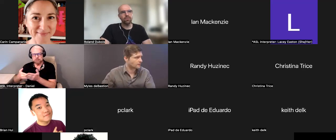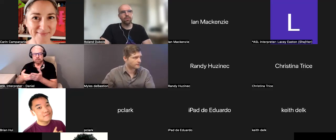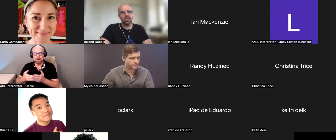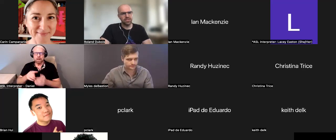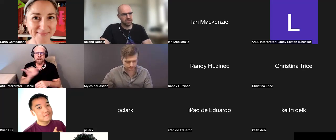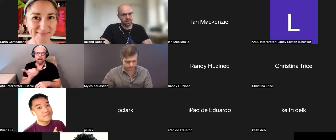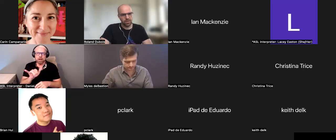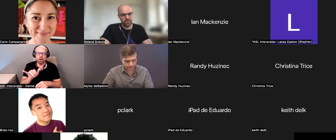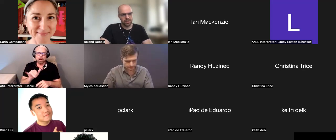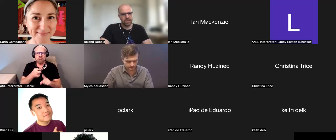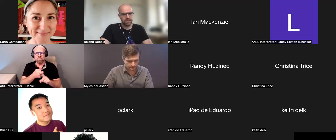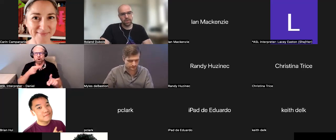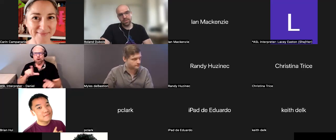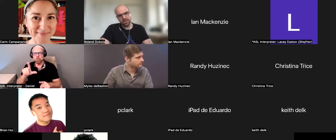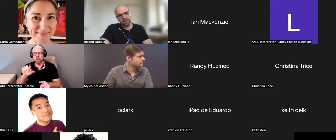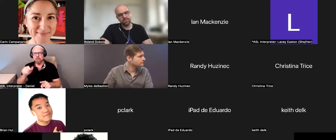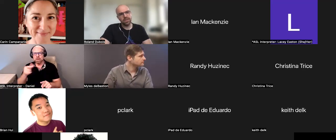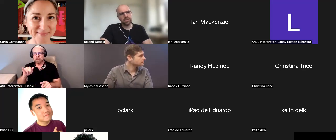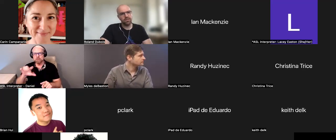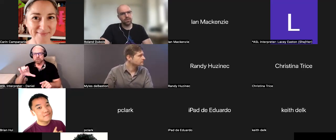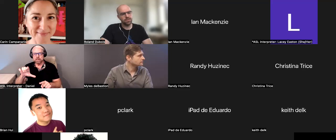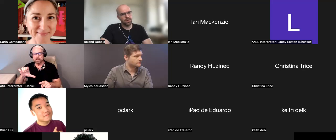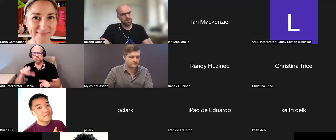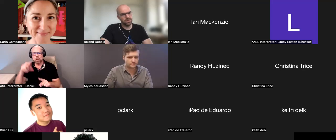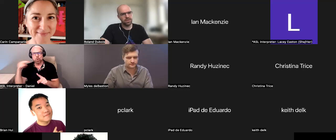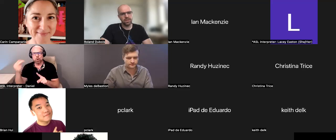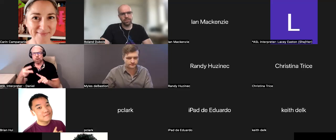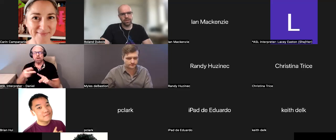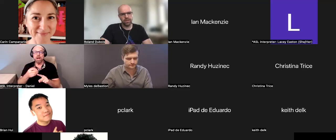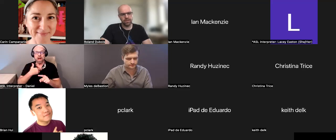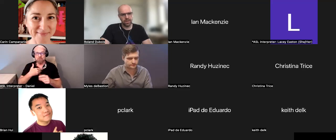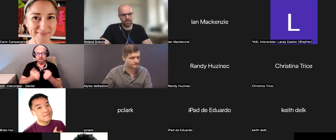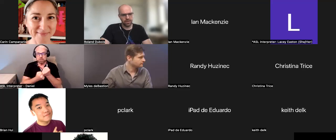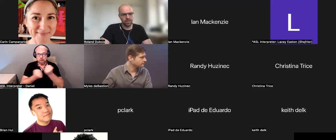From a logistical point, there are sponsors. Sponsors come into Hackathon,